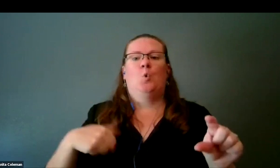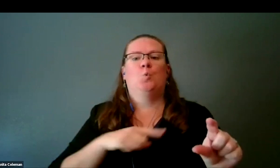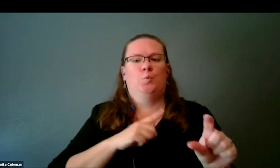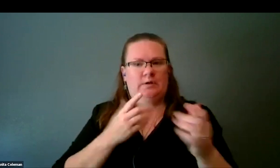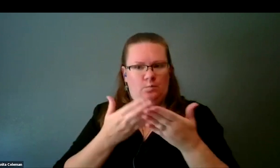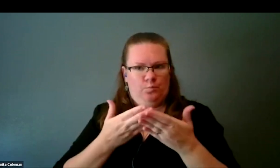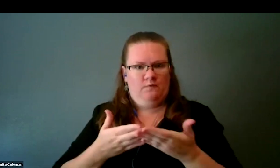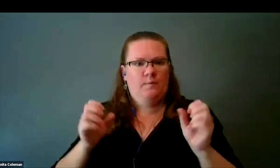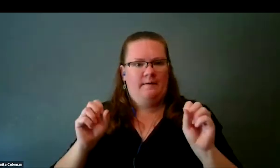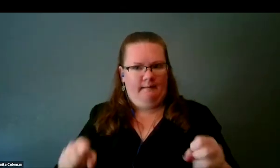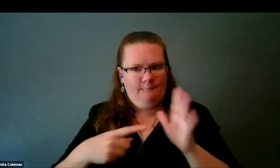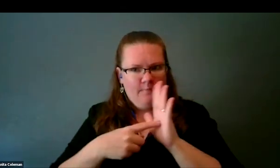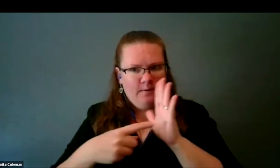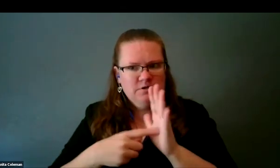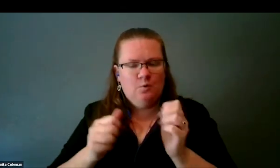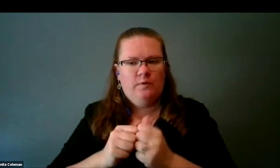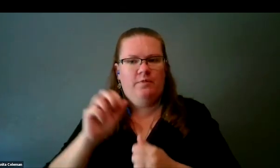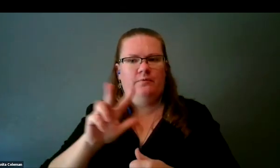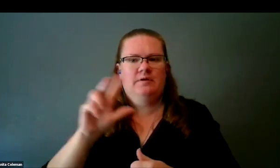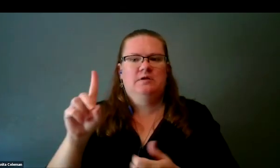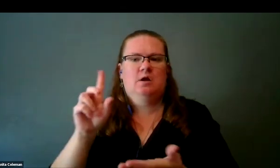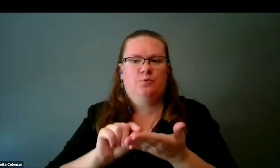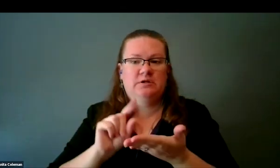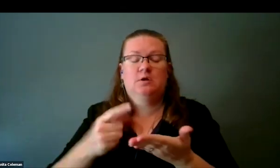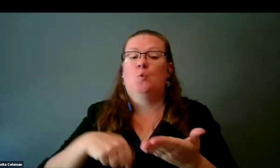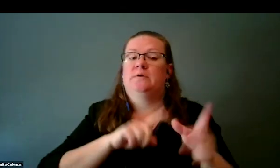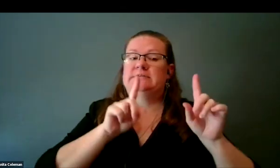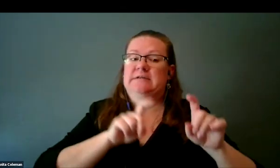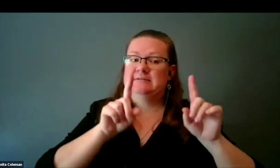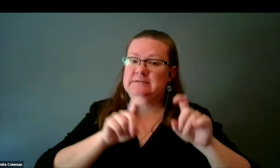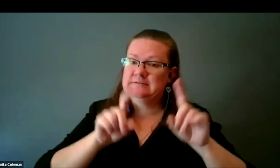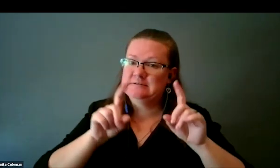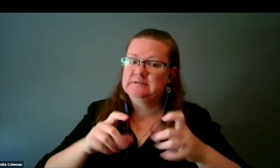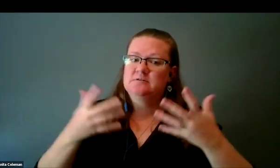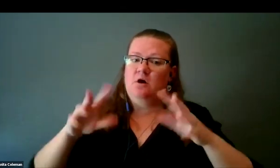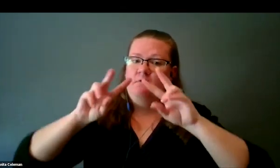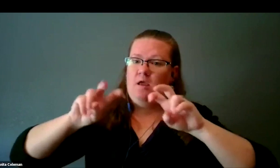We did lots and lots of testing. We did an analysis of the scientific integrity. We believe that the 3D prints